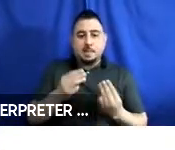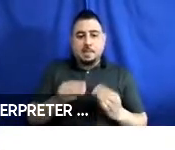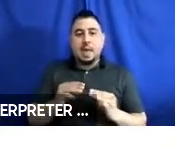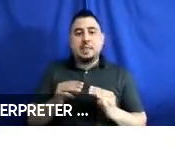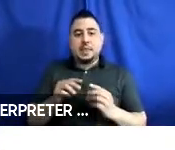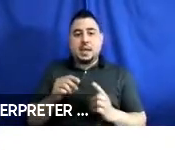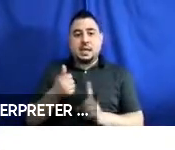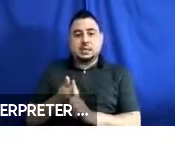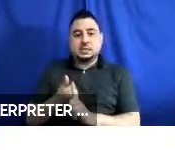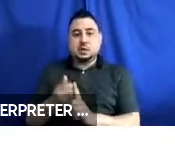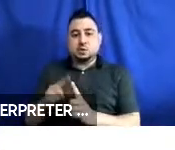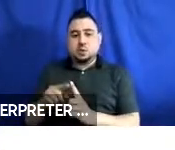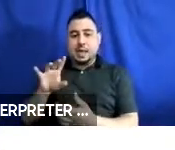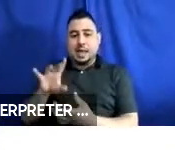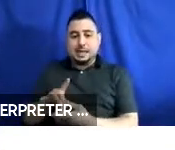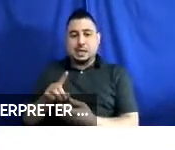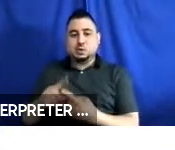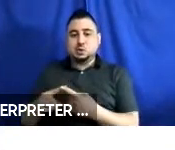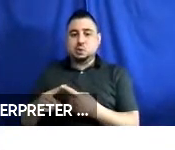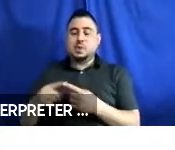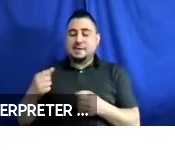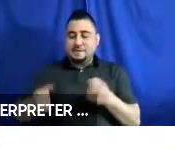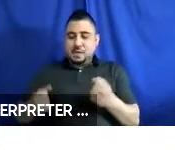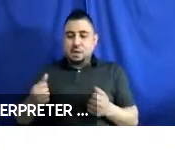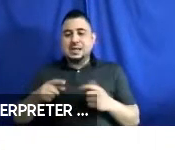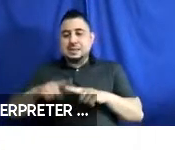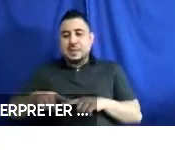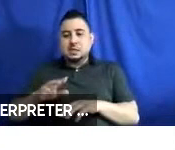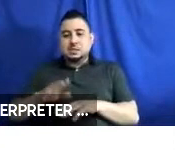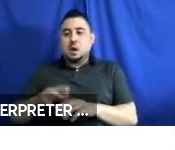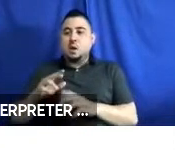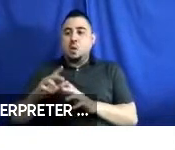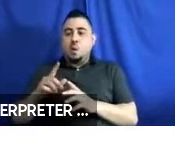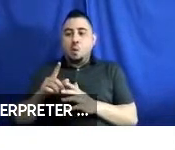connect those attachments to the vehicle depends on the structure of the wheelchair itself.